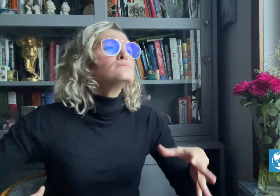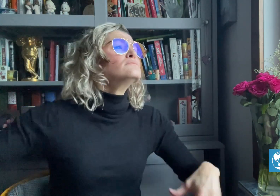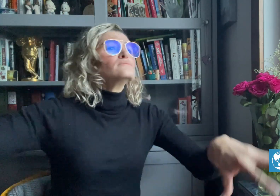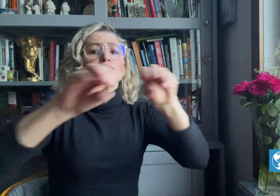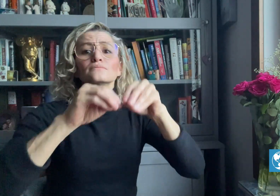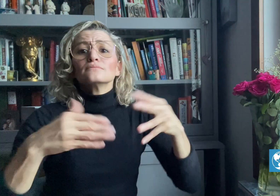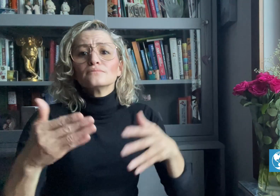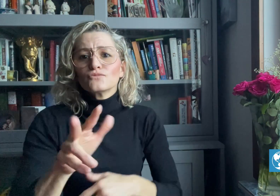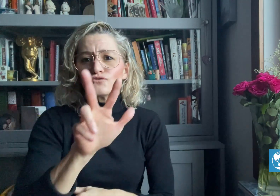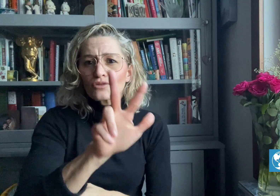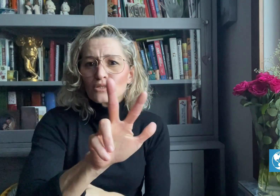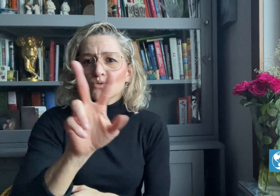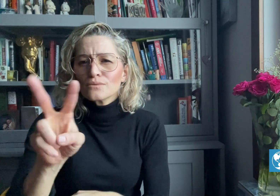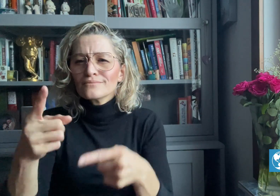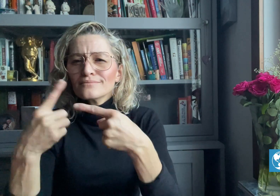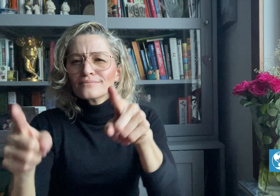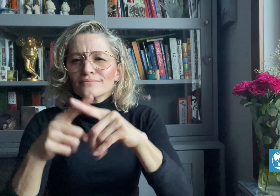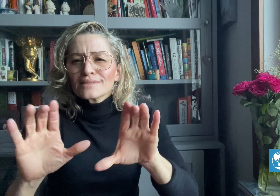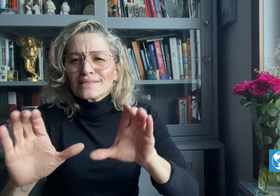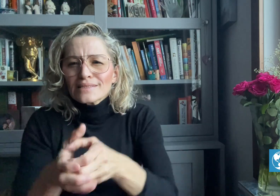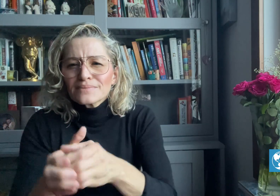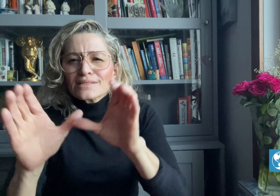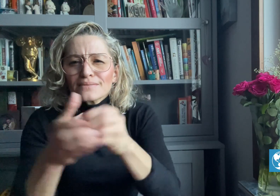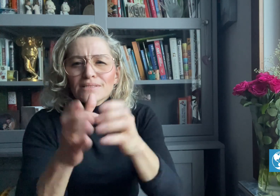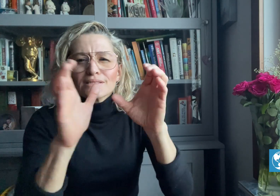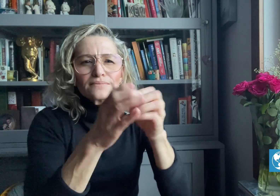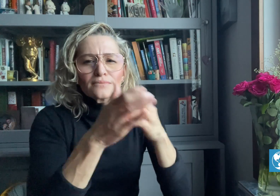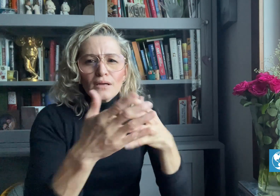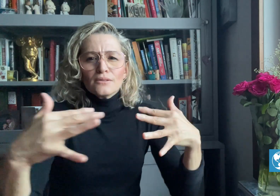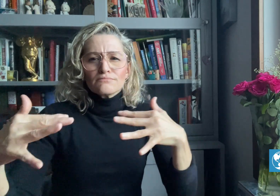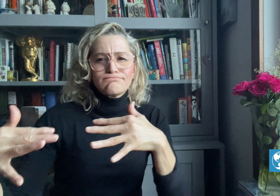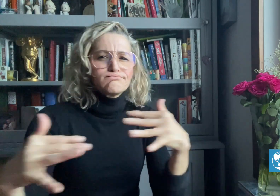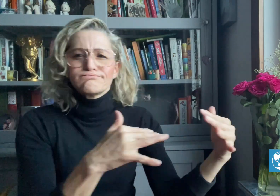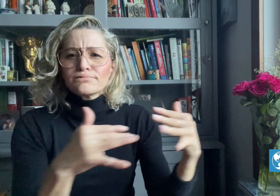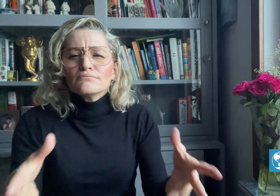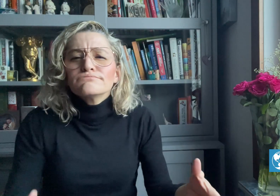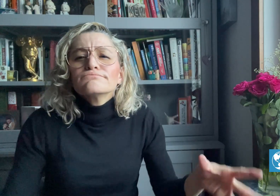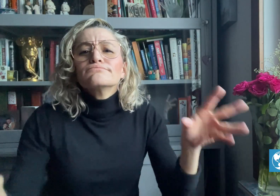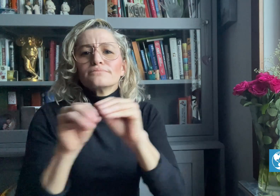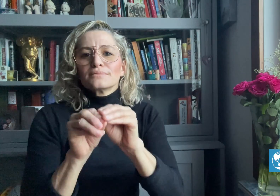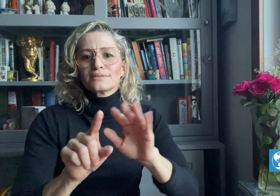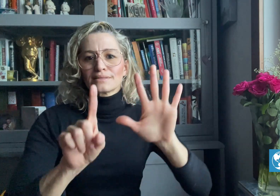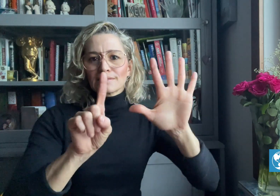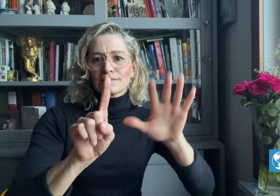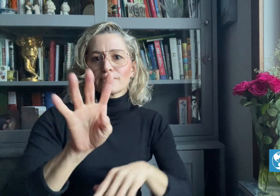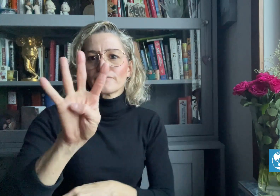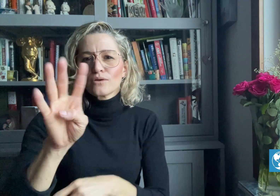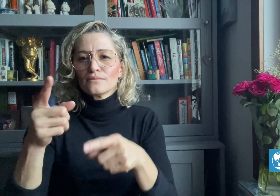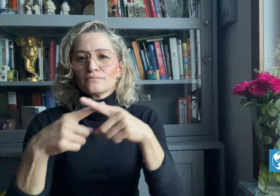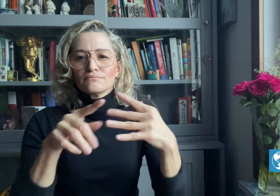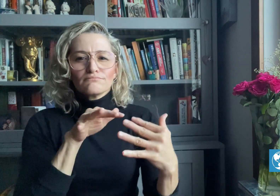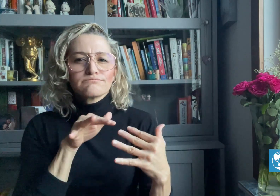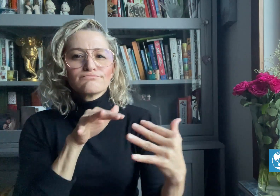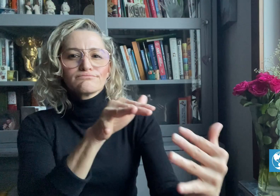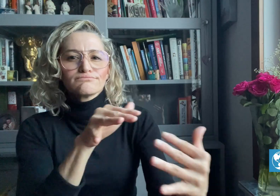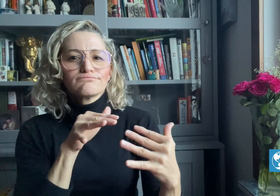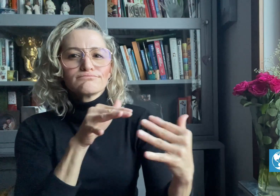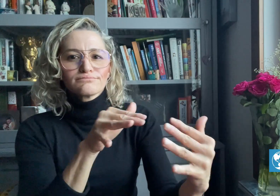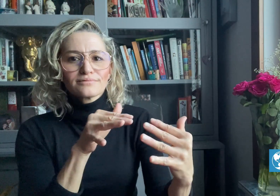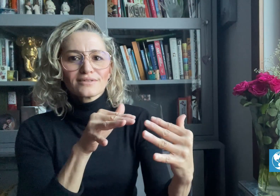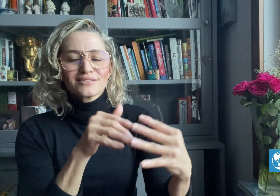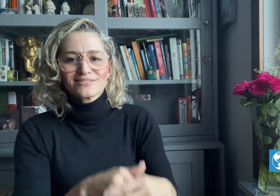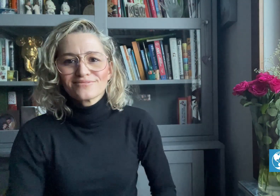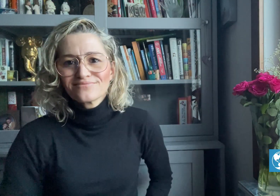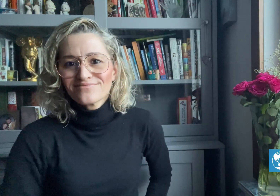wherein 32 teams compete across 64 matches.